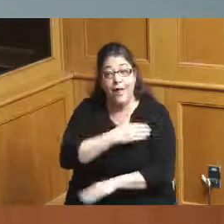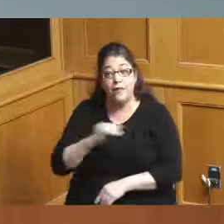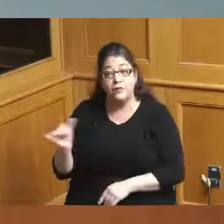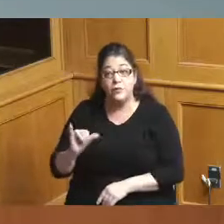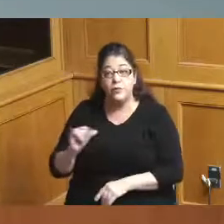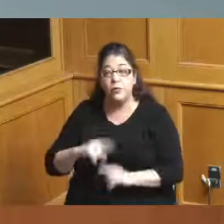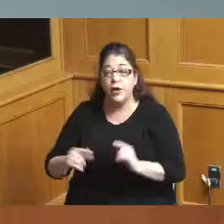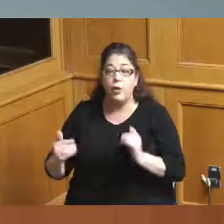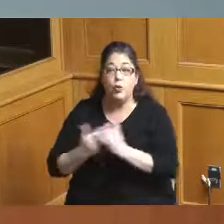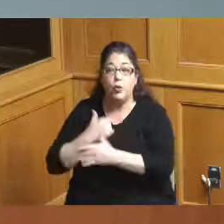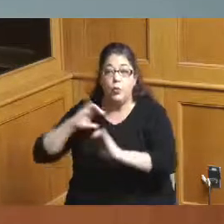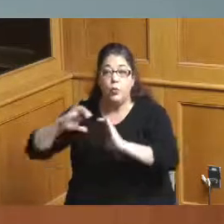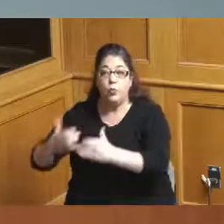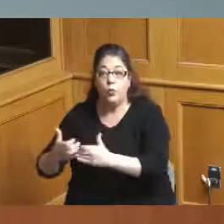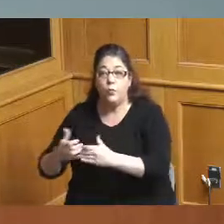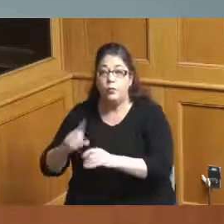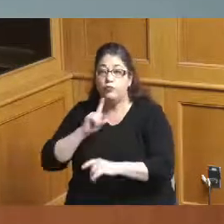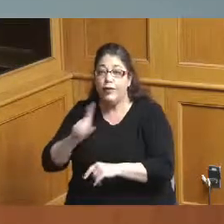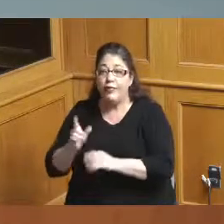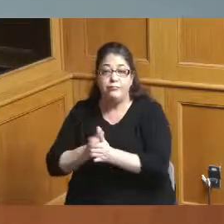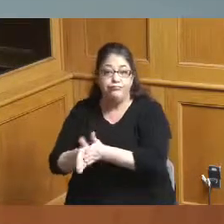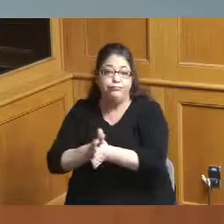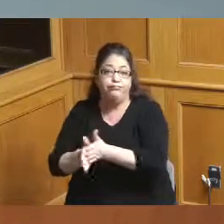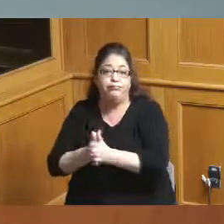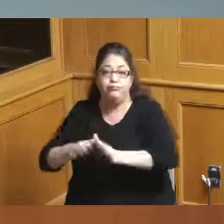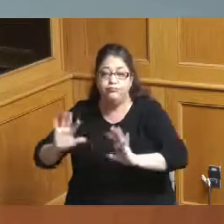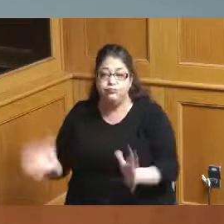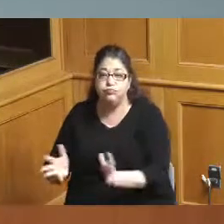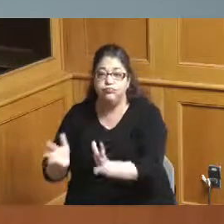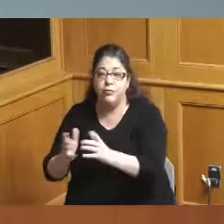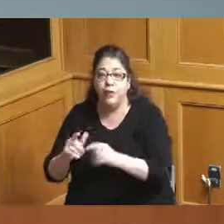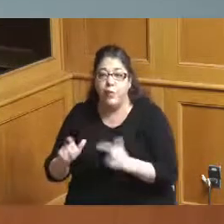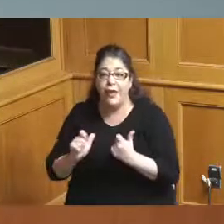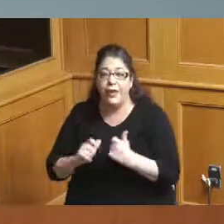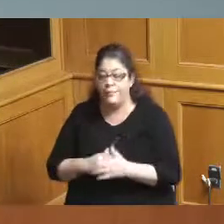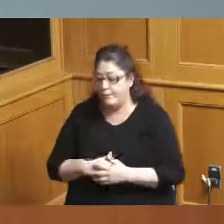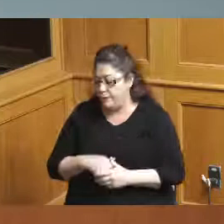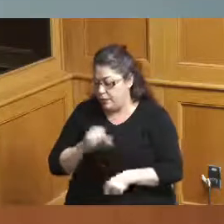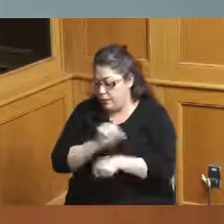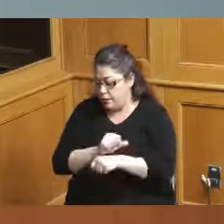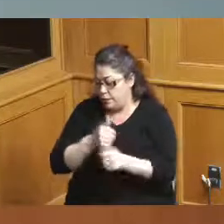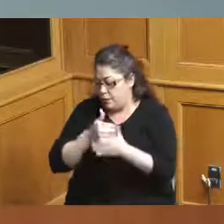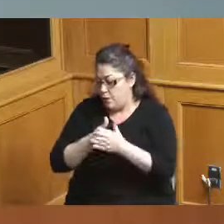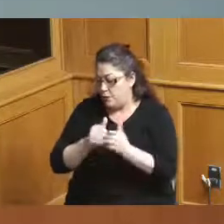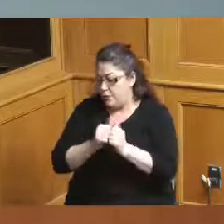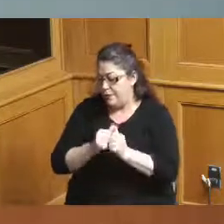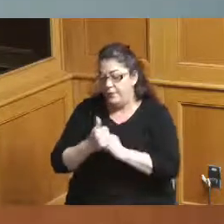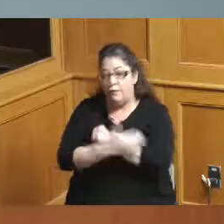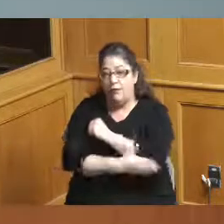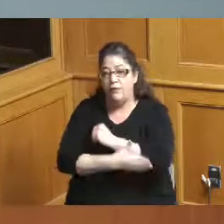group is really moving quickly and wants to work in coordination with the county so I take that to